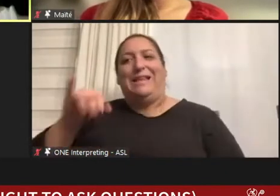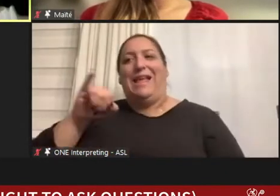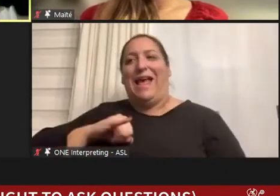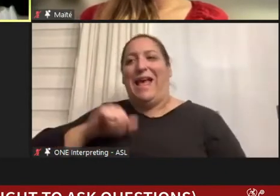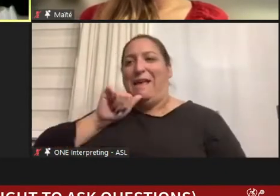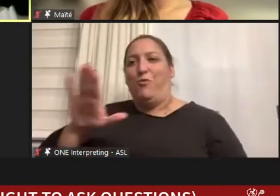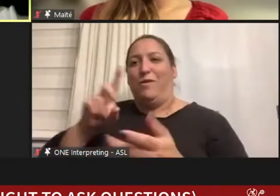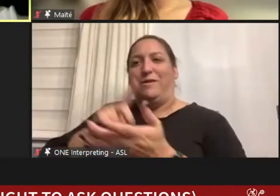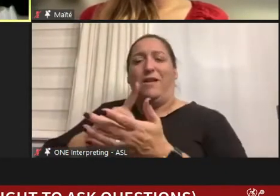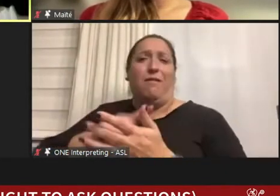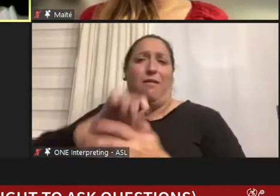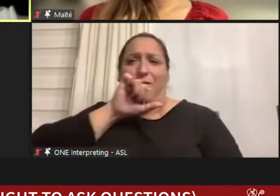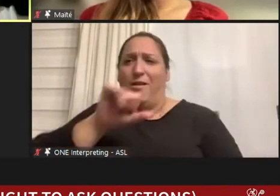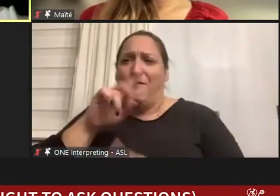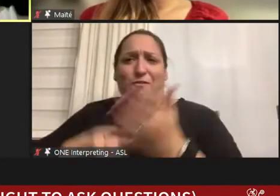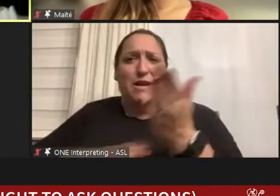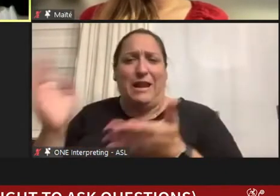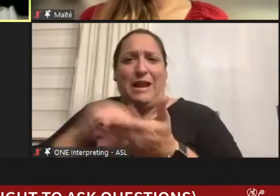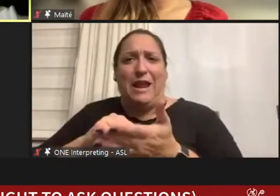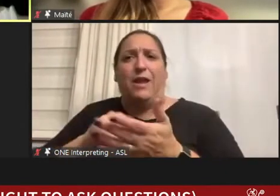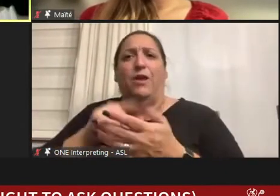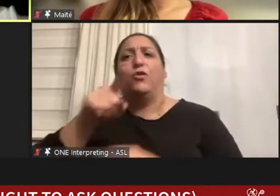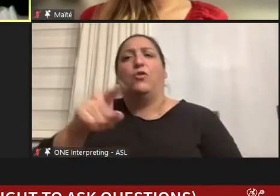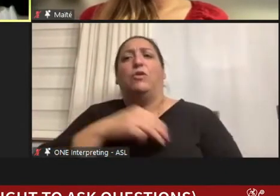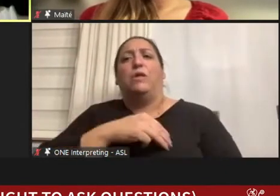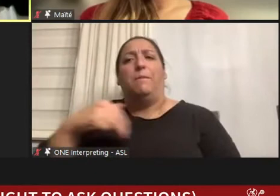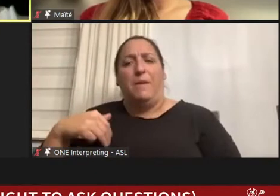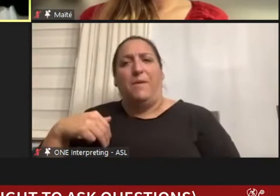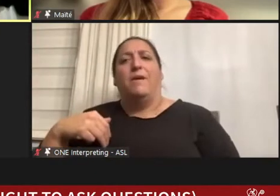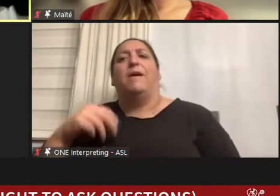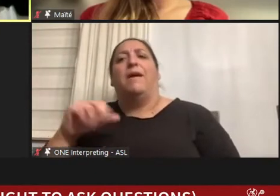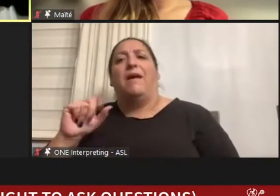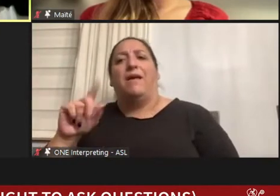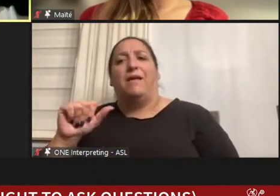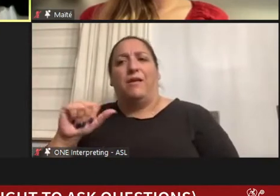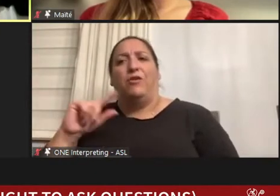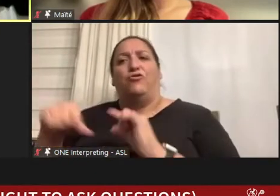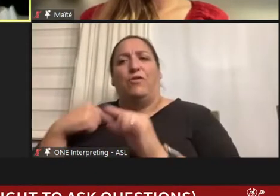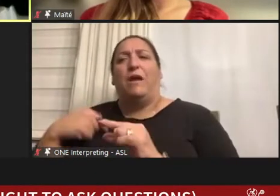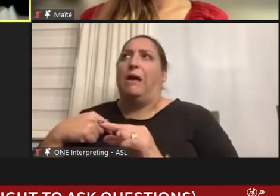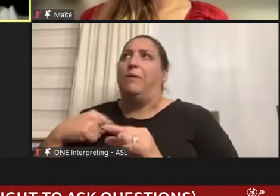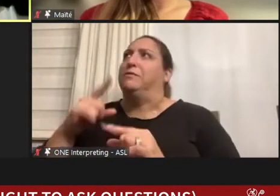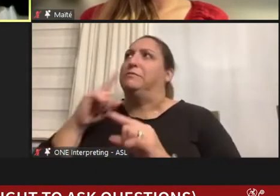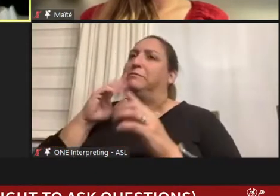said as a member of the ADA generation, I was blissfully ignorant that my physical disability